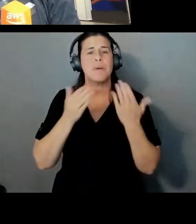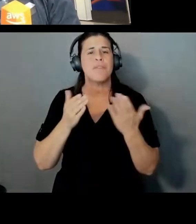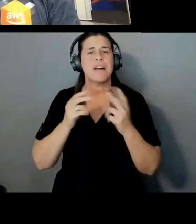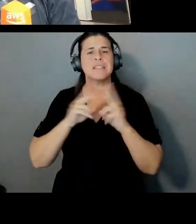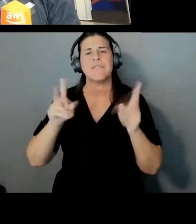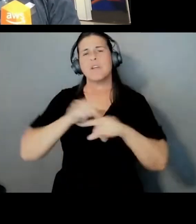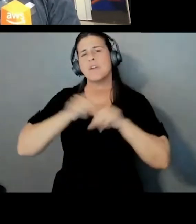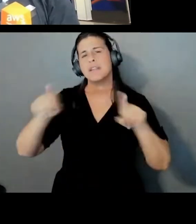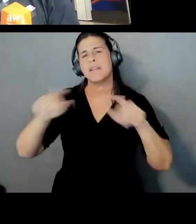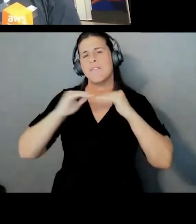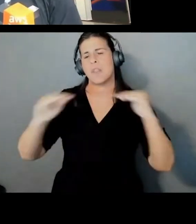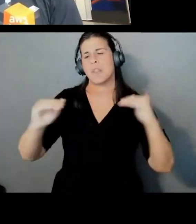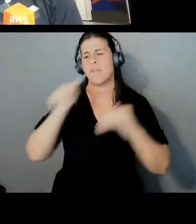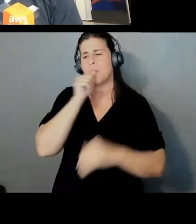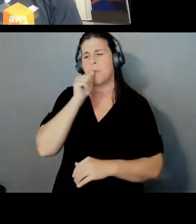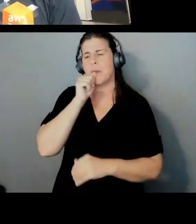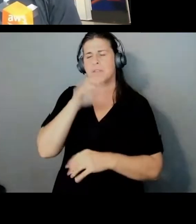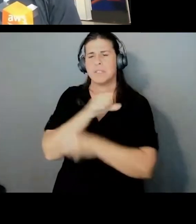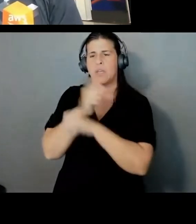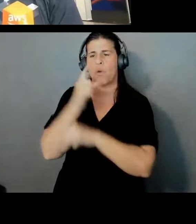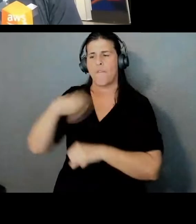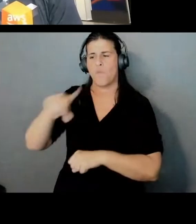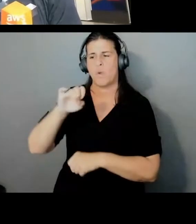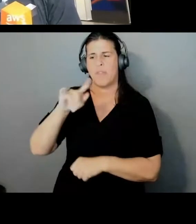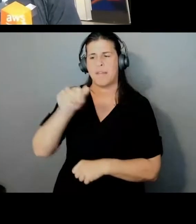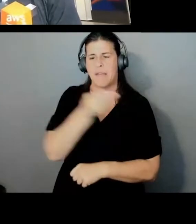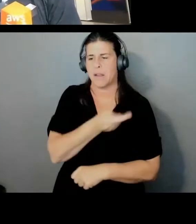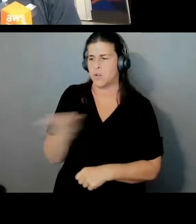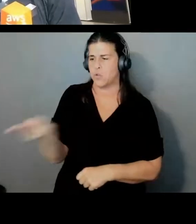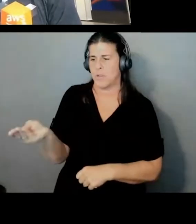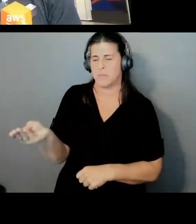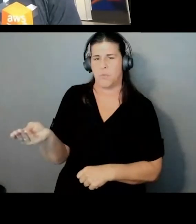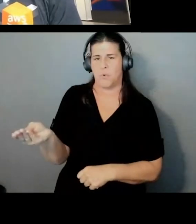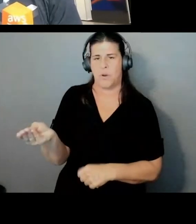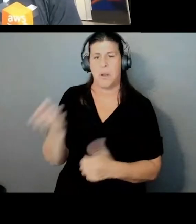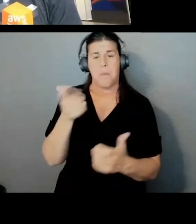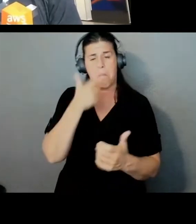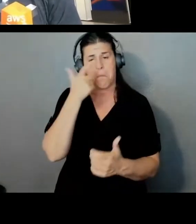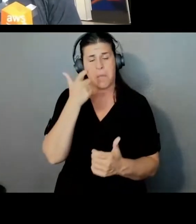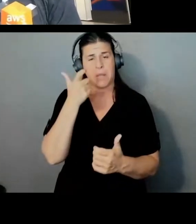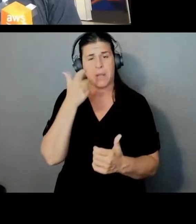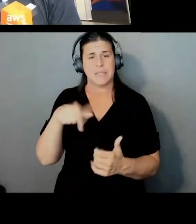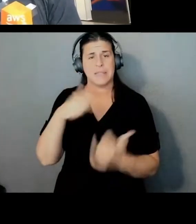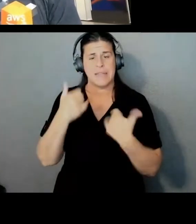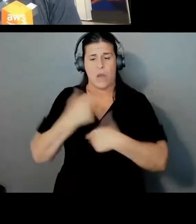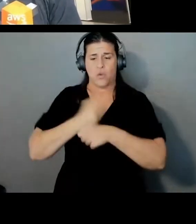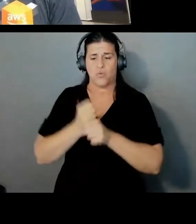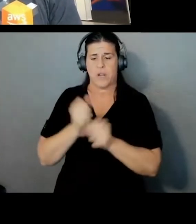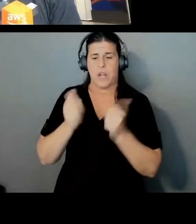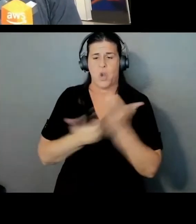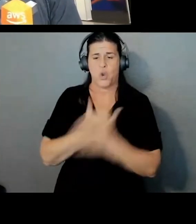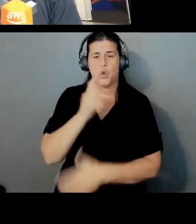and security for that data transport, mainly because you're generating new key material on every message, every send, every receive.